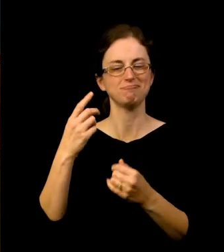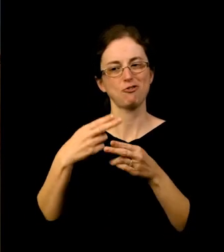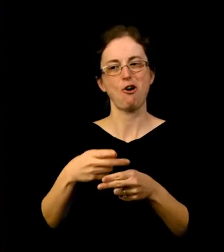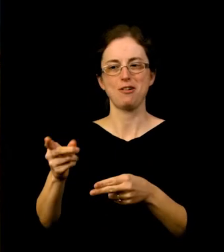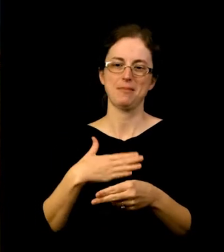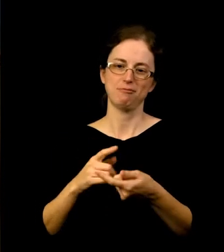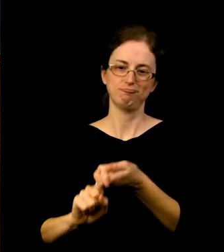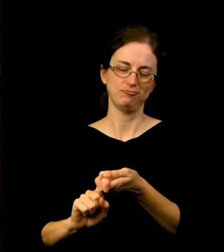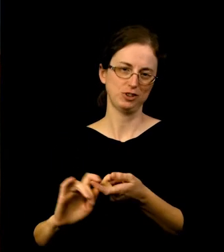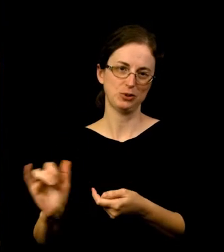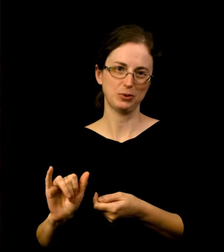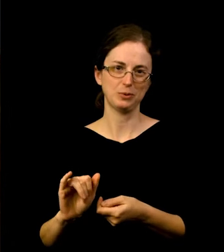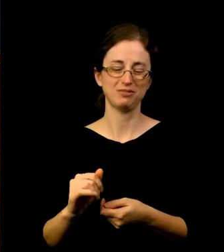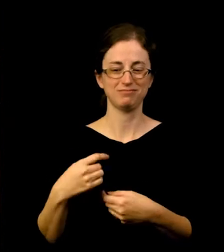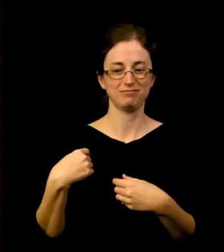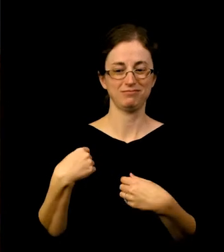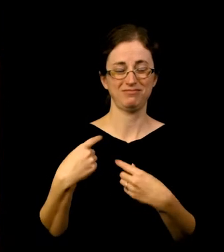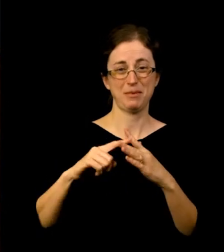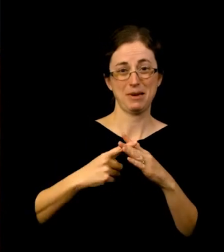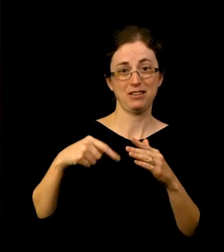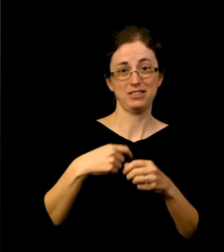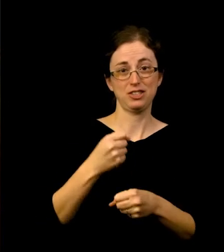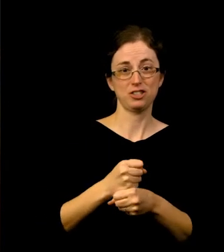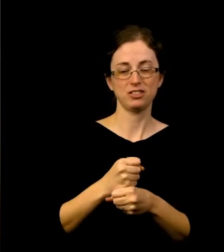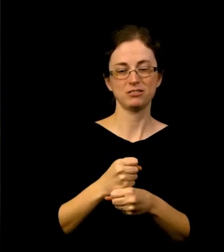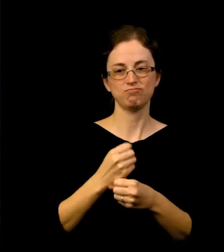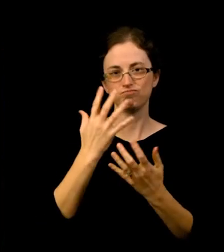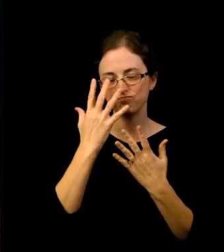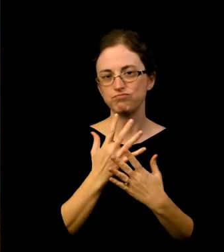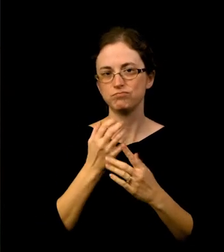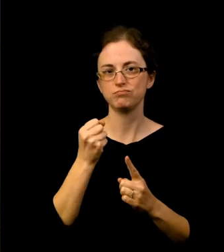Earlier this year, tragically, we lost Jennifer Zika, the manager of the Rental Sales Gallery for more than 20 years